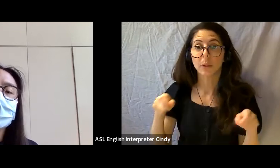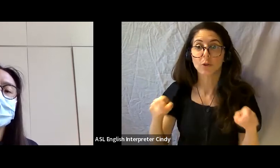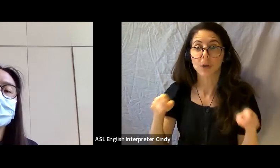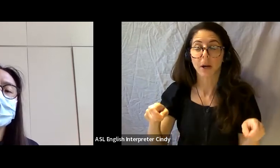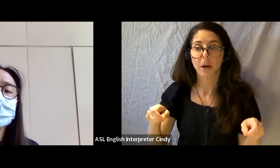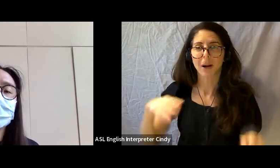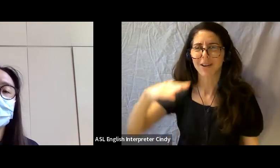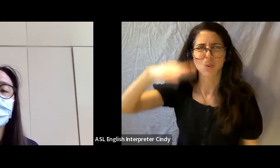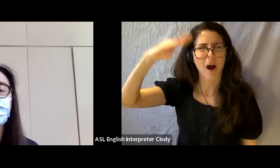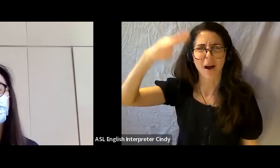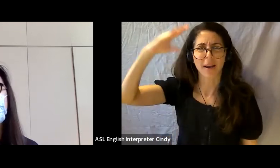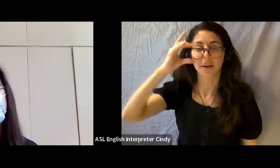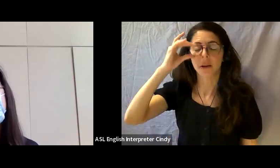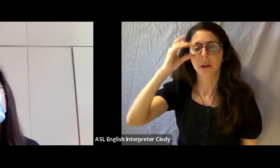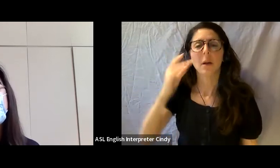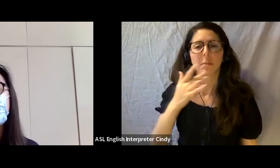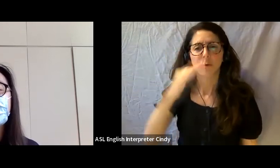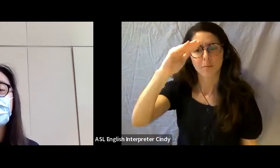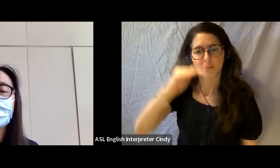So we use 46 inch kind of midpoint